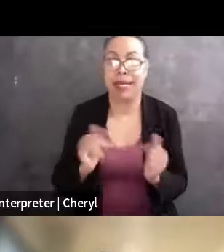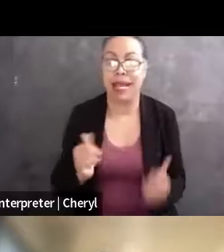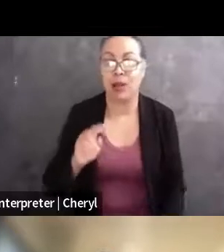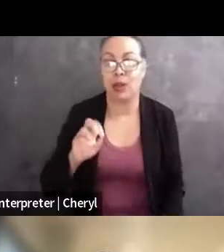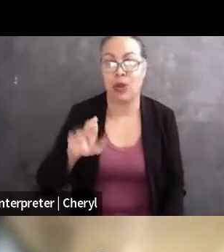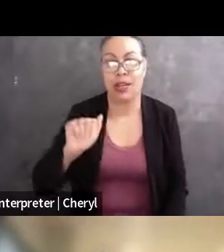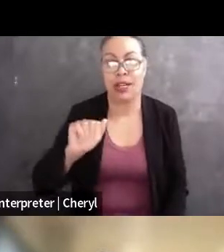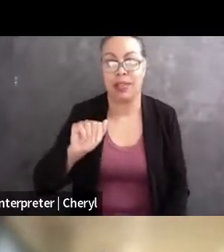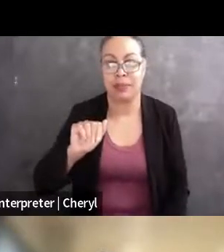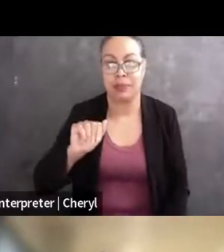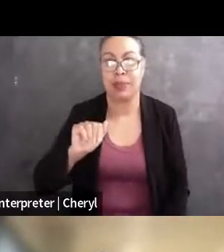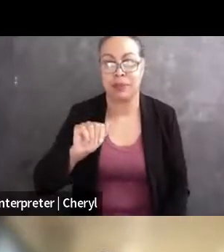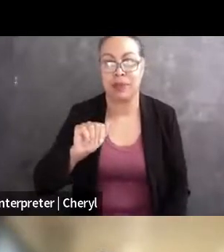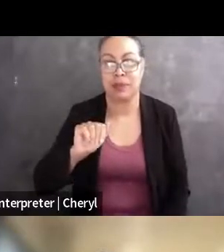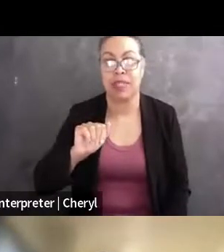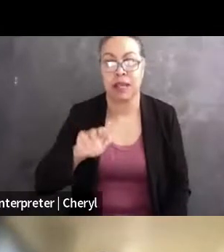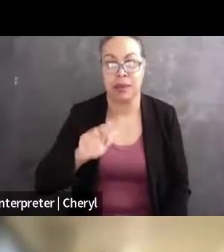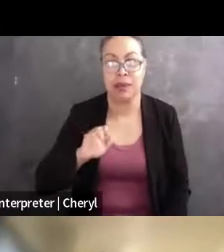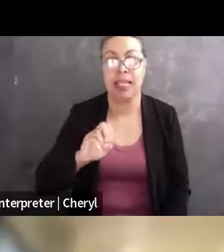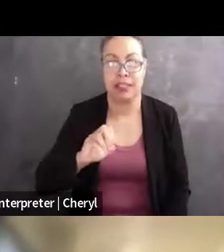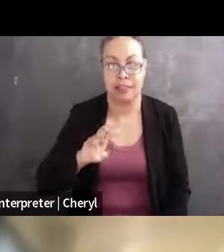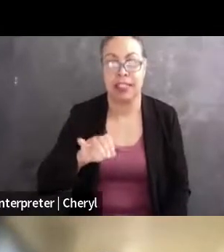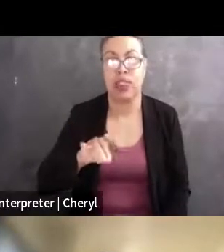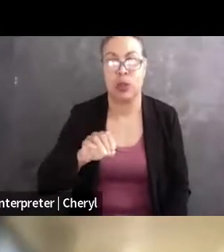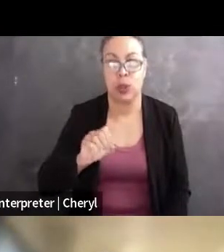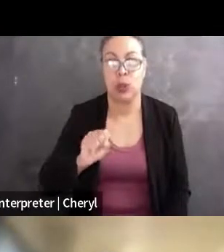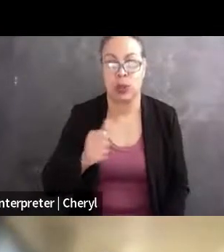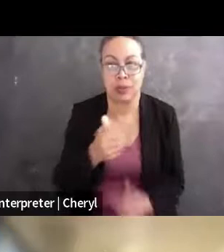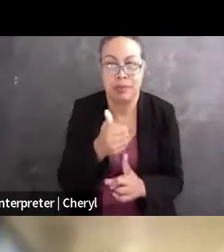Nora is the senior counsel and director for digital justice and civil rights at Free Press,